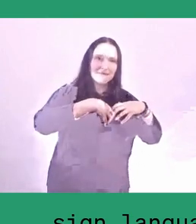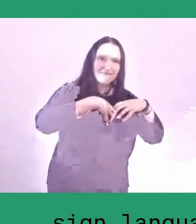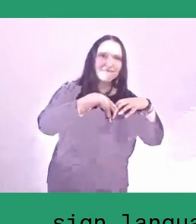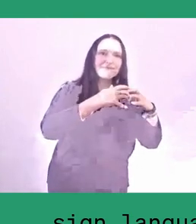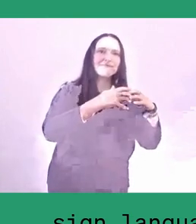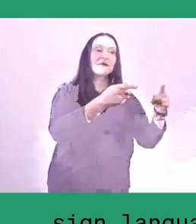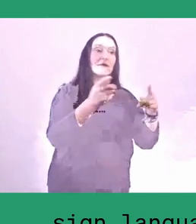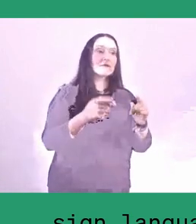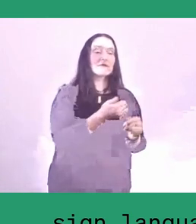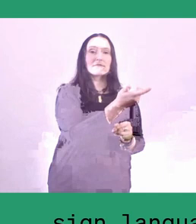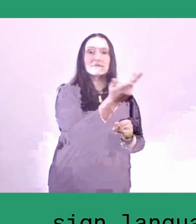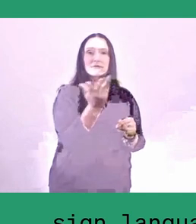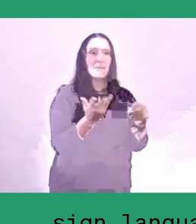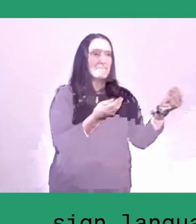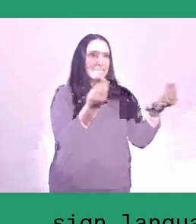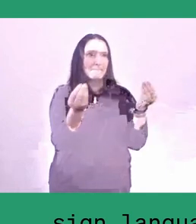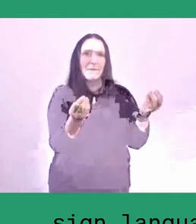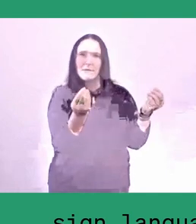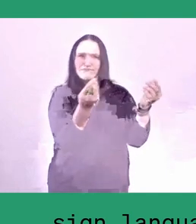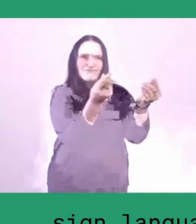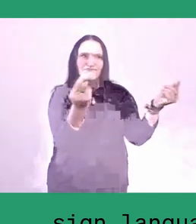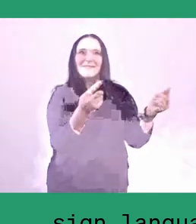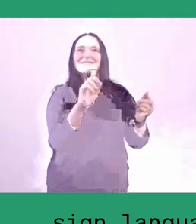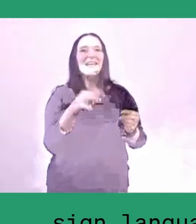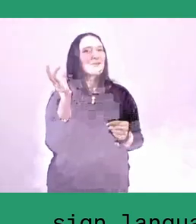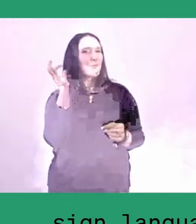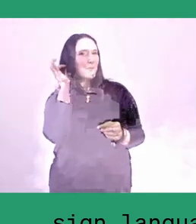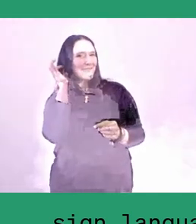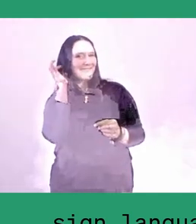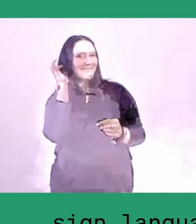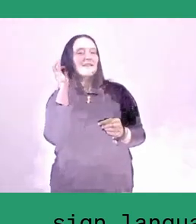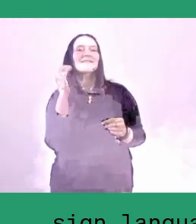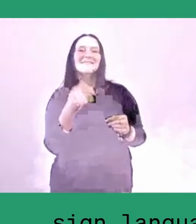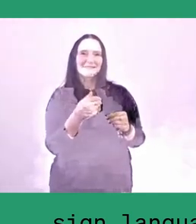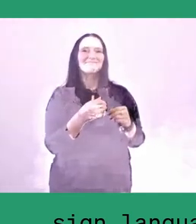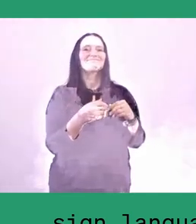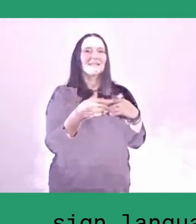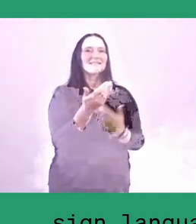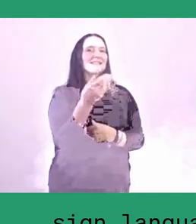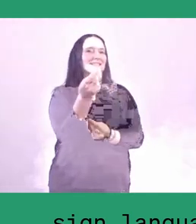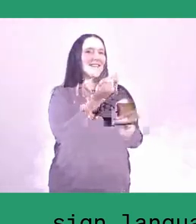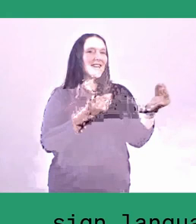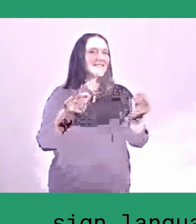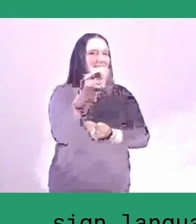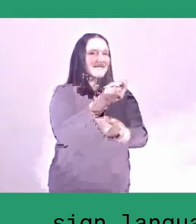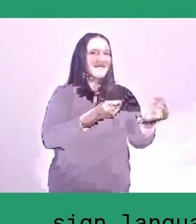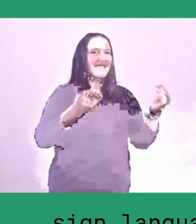They organise it and they complain that the males are too lazy to be involved.